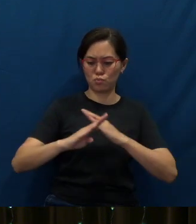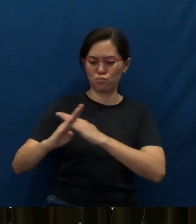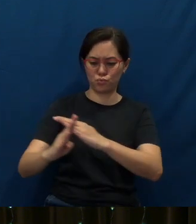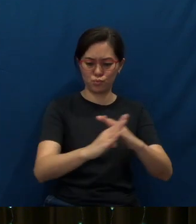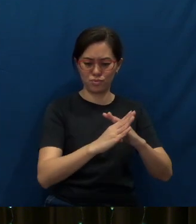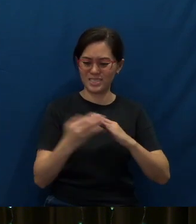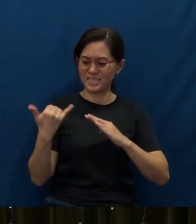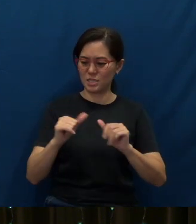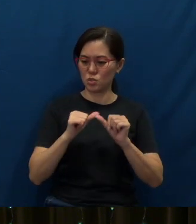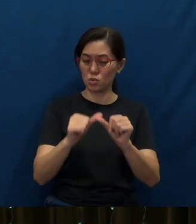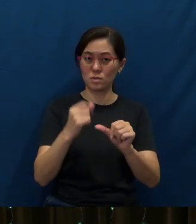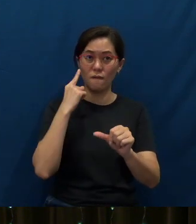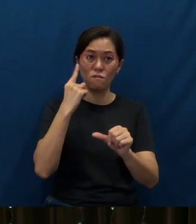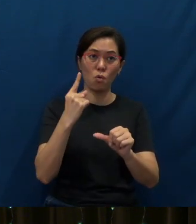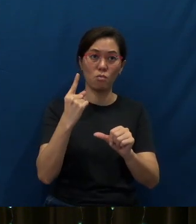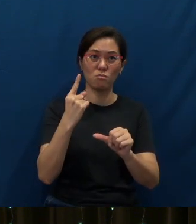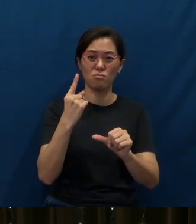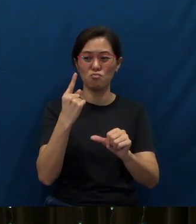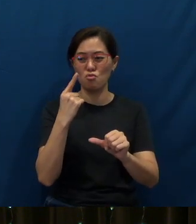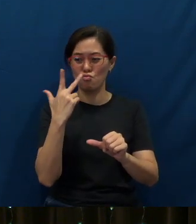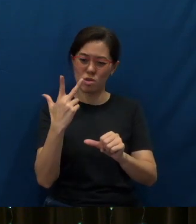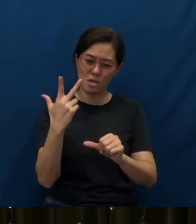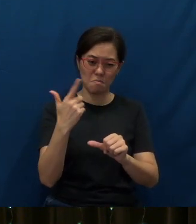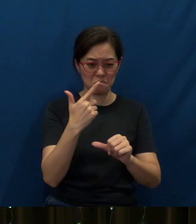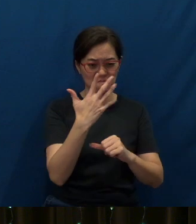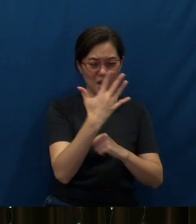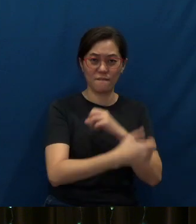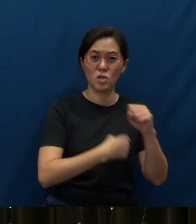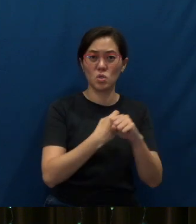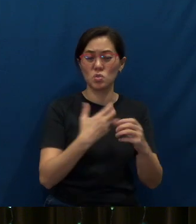for the next three to five years, how are we to respond as a church?